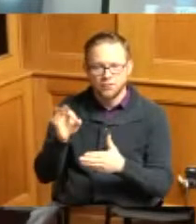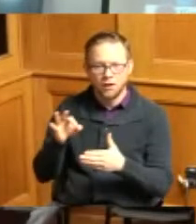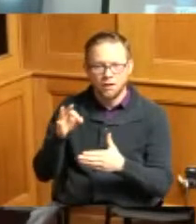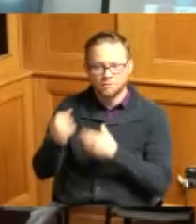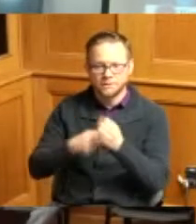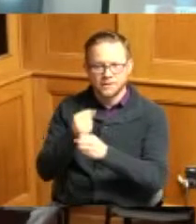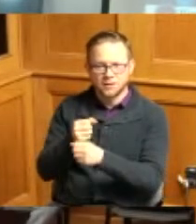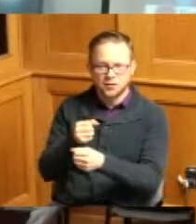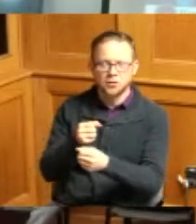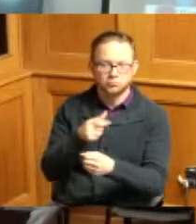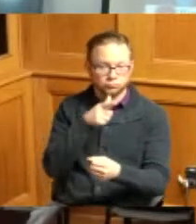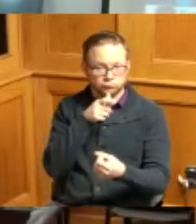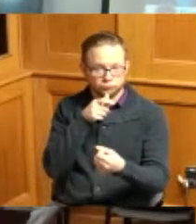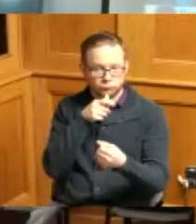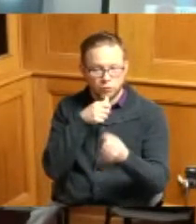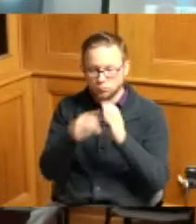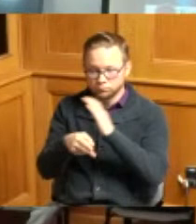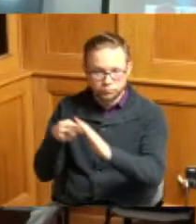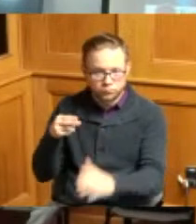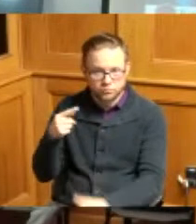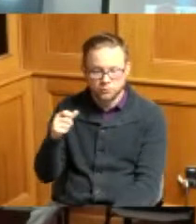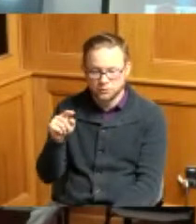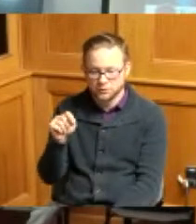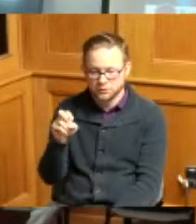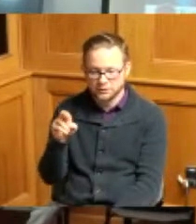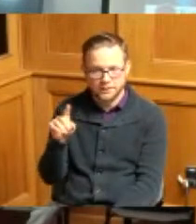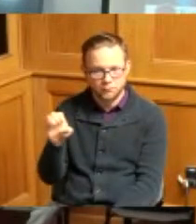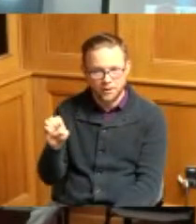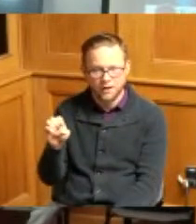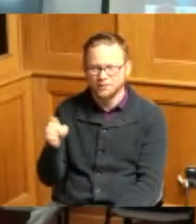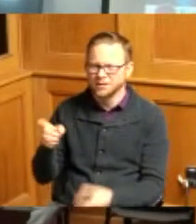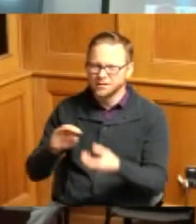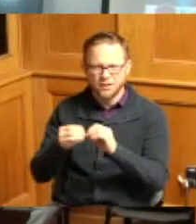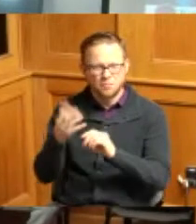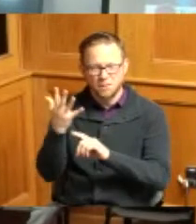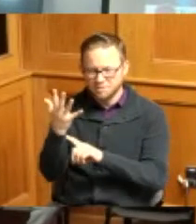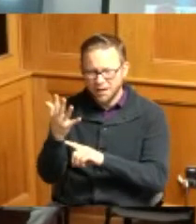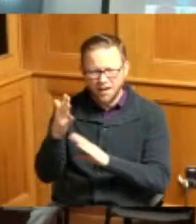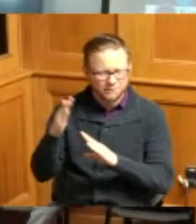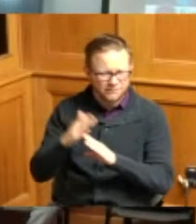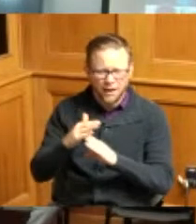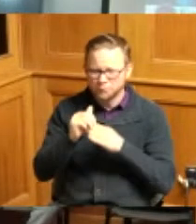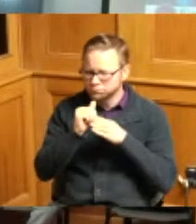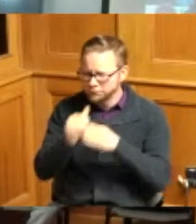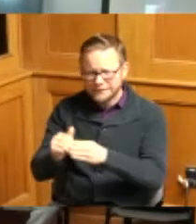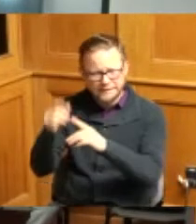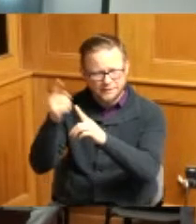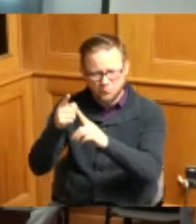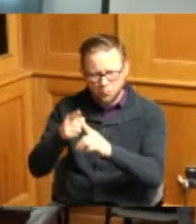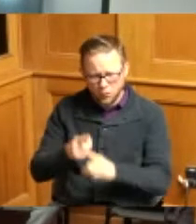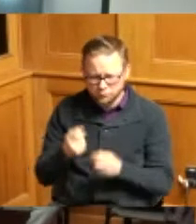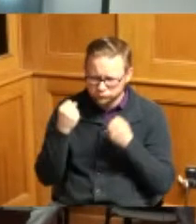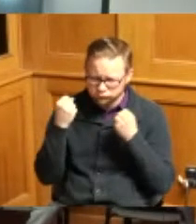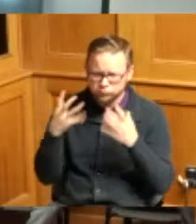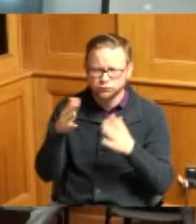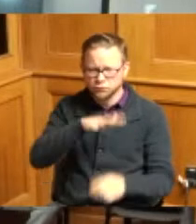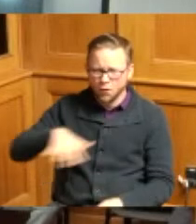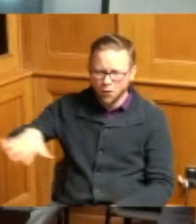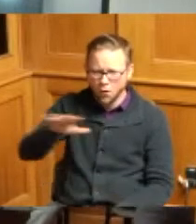and his end is the number five all-time leading scorer in the state I'm just so excited about